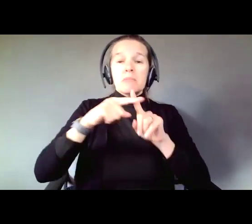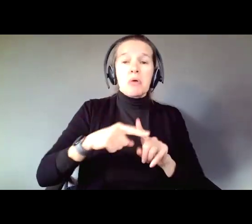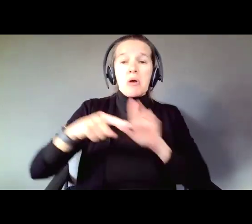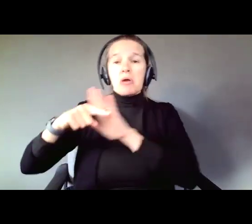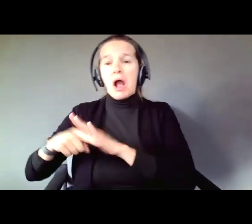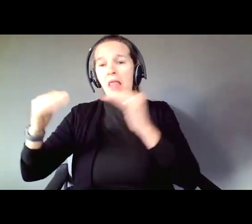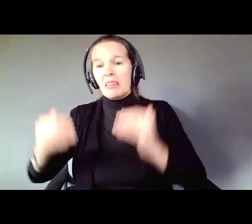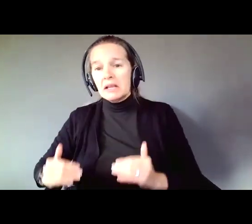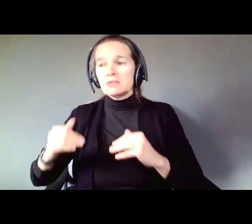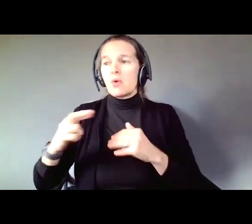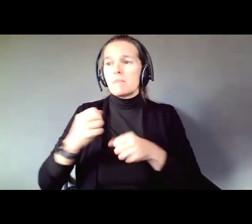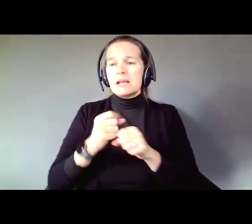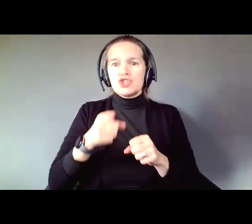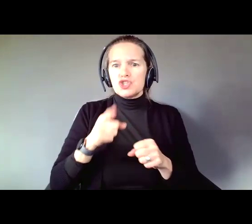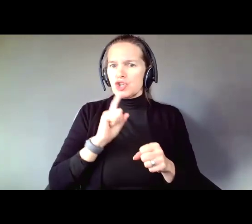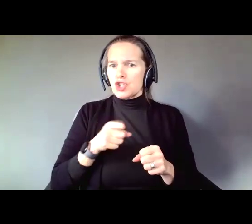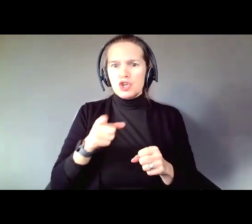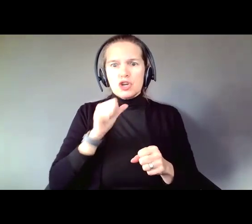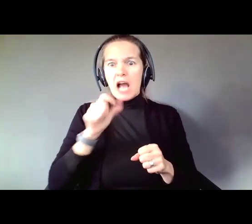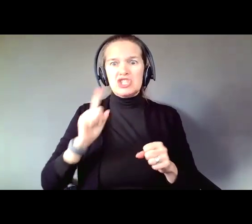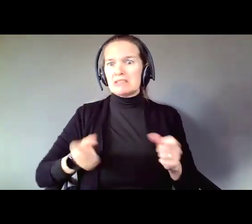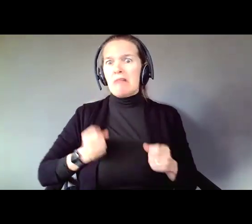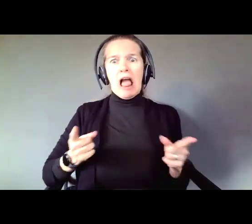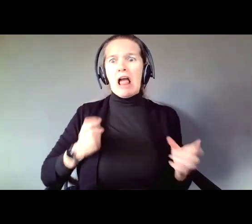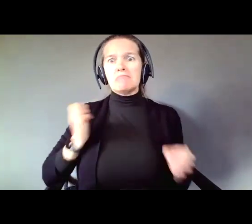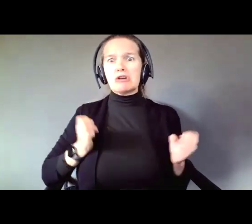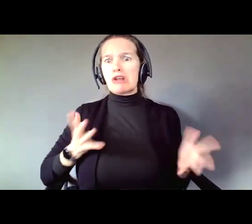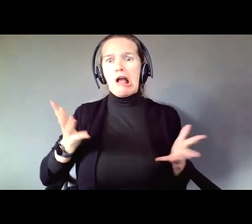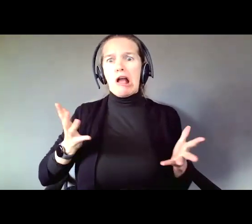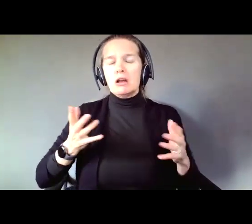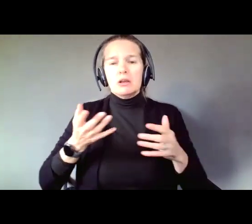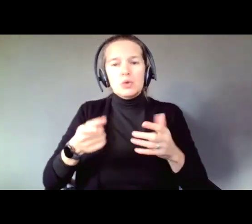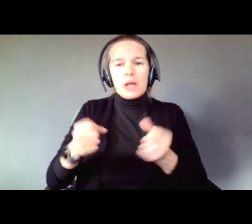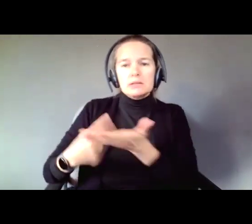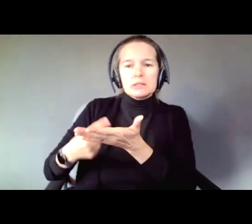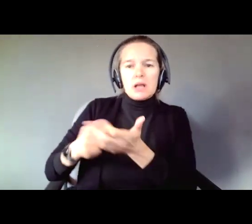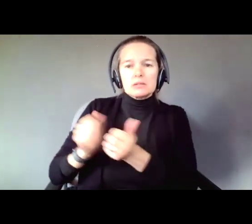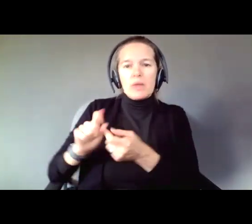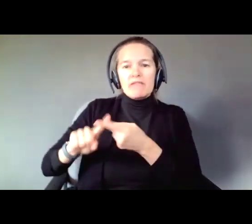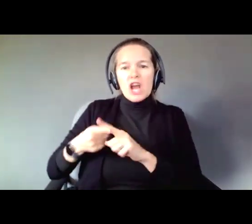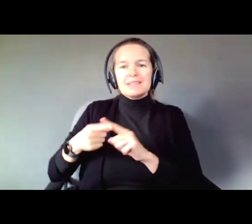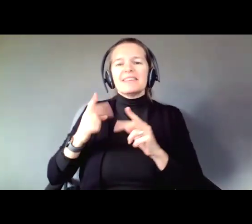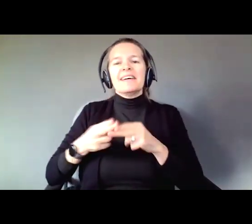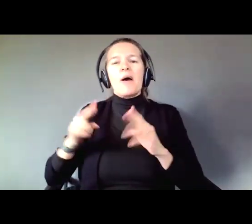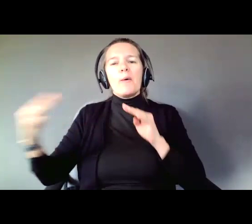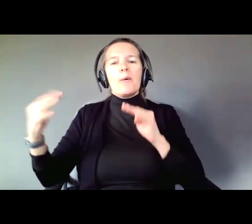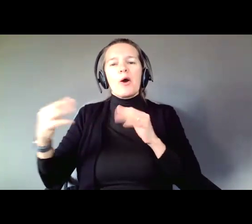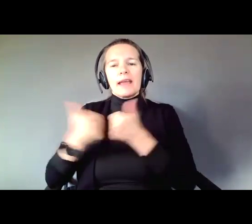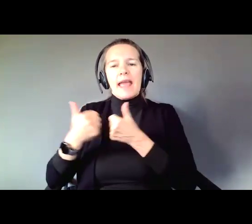Or make sure you're not acting emotionally rather than rationally. You can discuss with your friends, you can I call it the war game with your family and